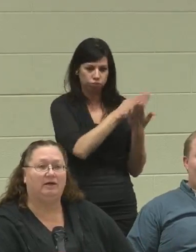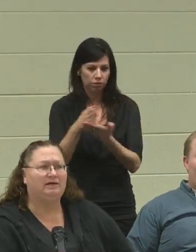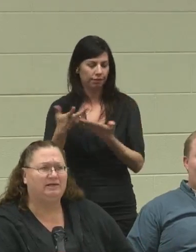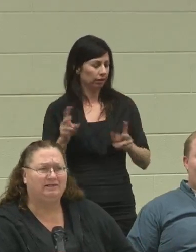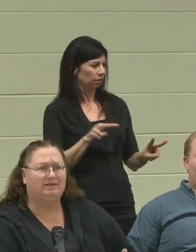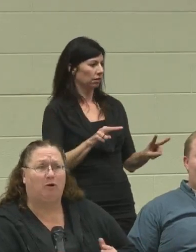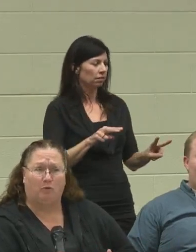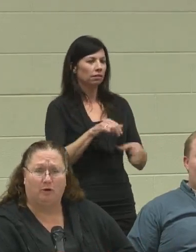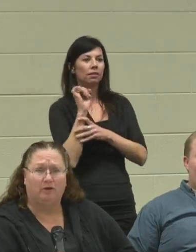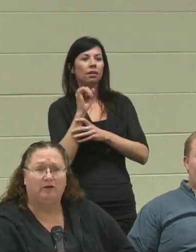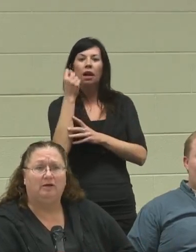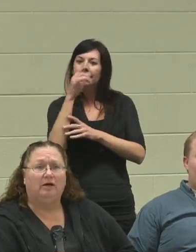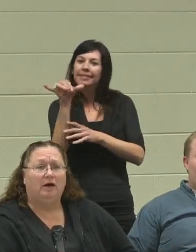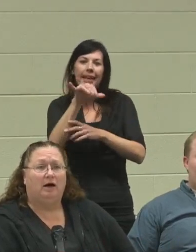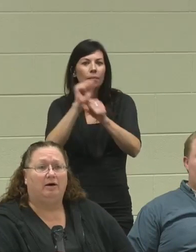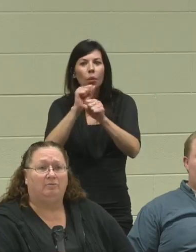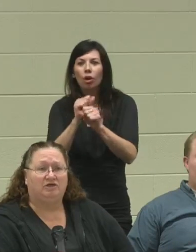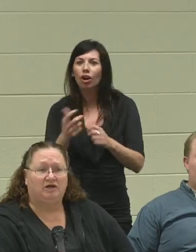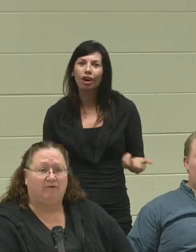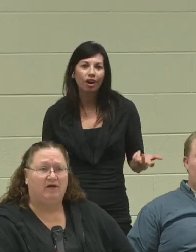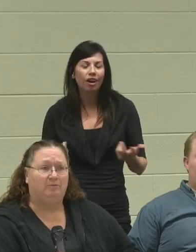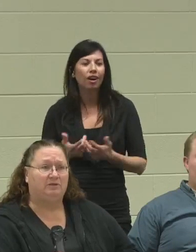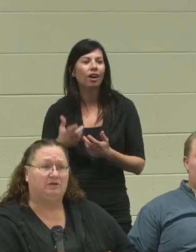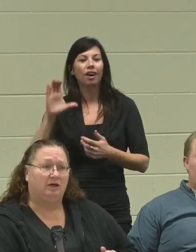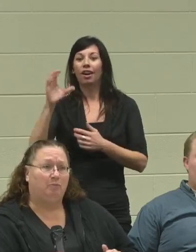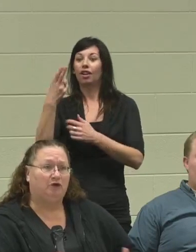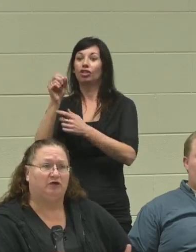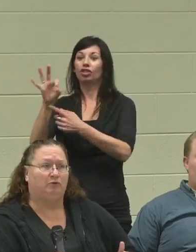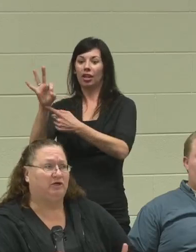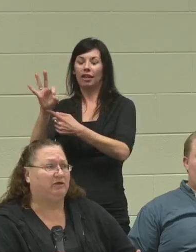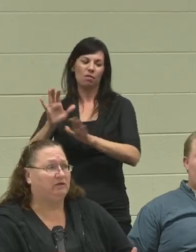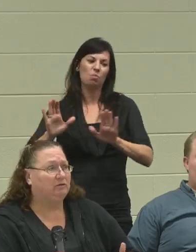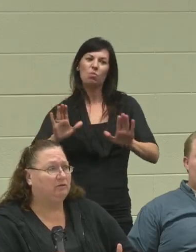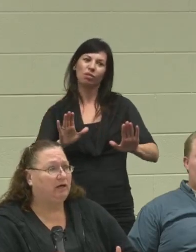And he does this at work. The chef keeps pushing Regi,